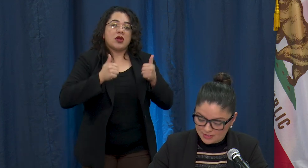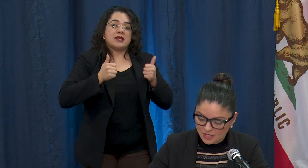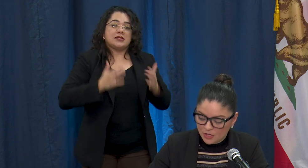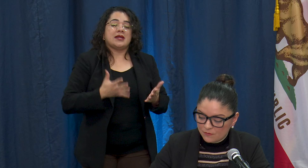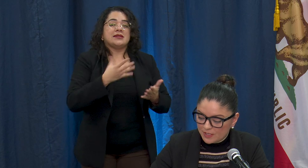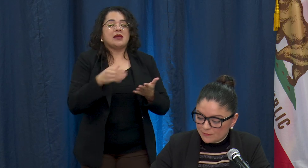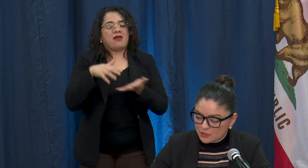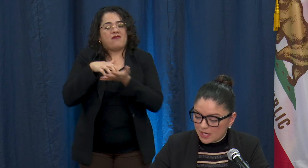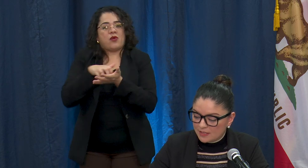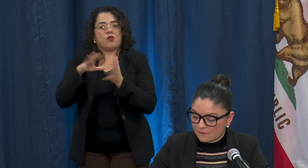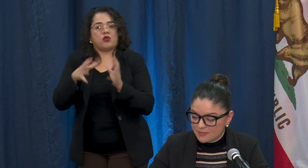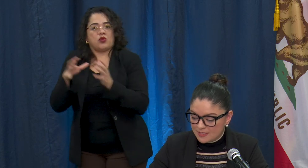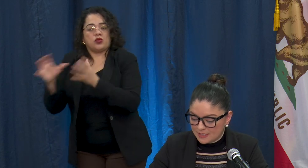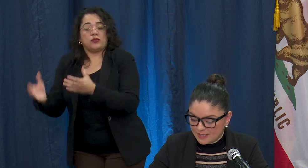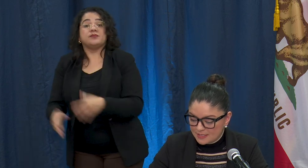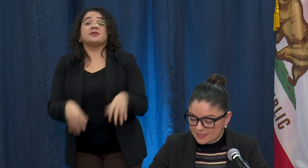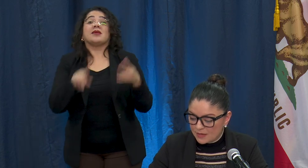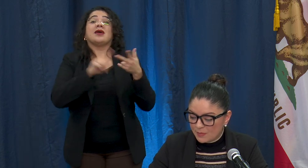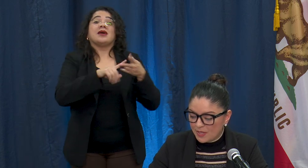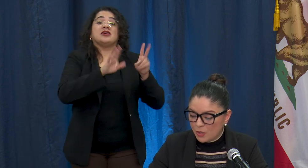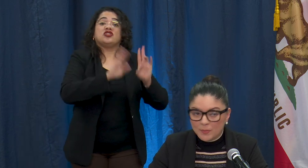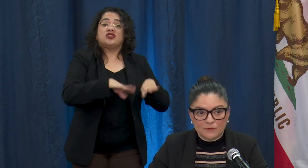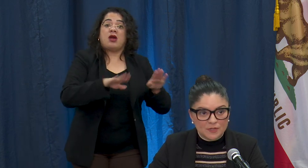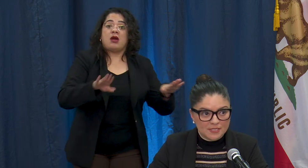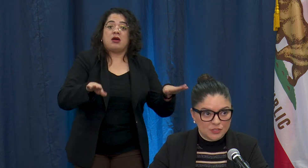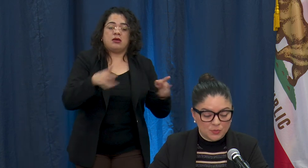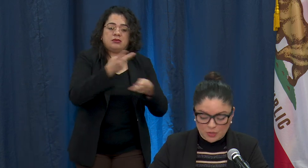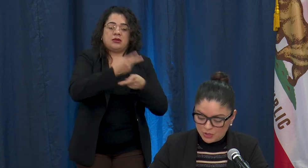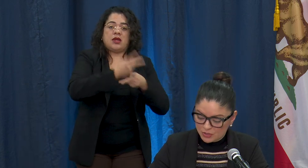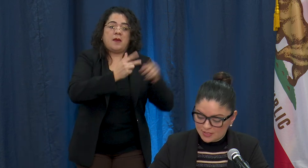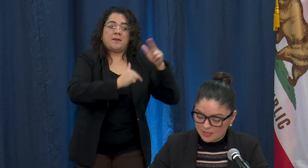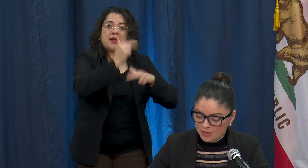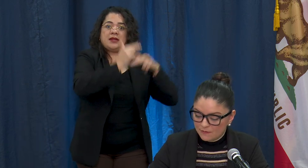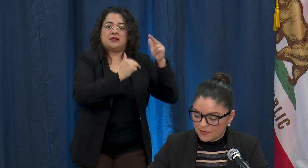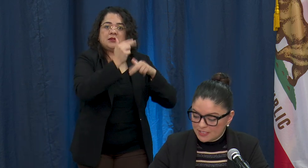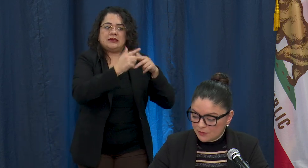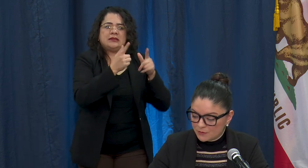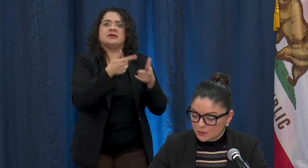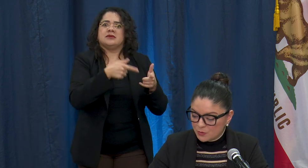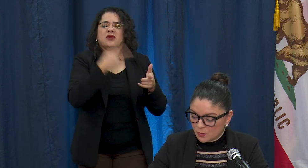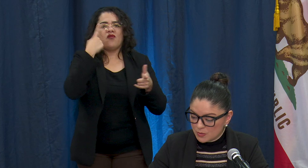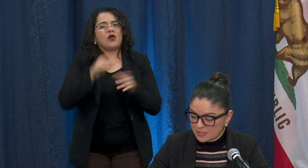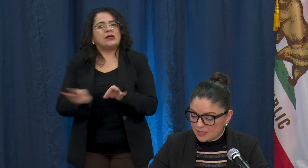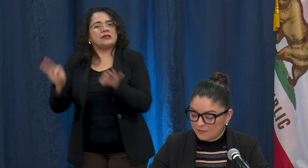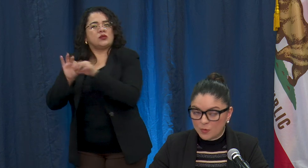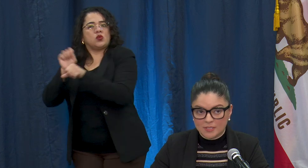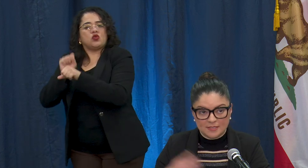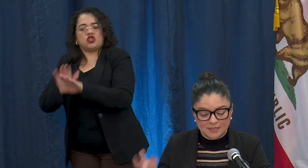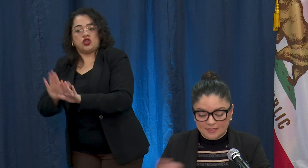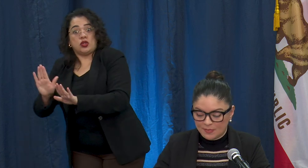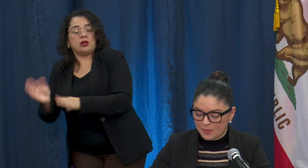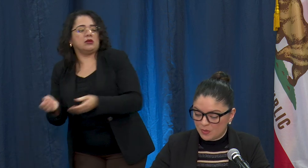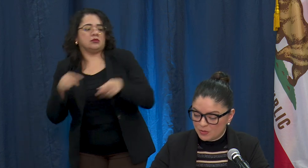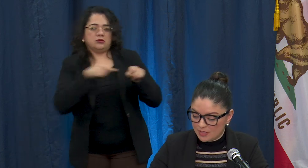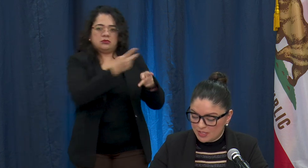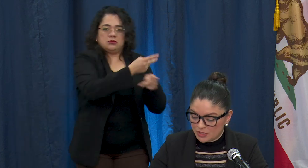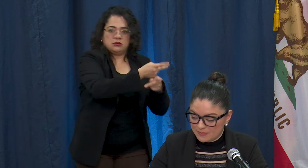funding for childcare facilities that remain open for essential workers, funding for schools of course as Assemblymember O'Donnell had just